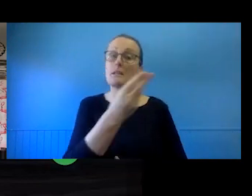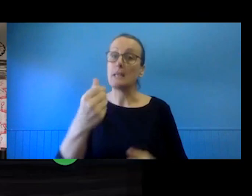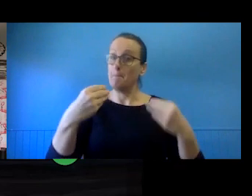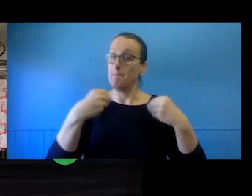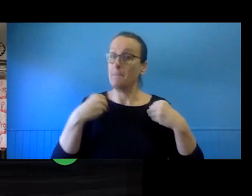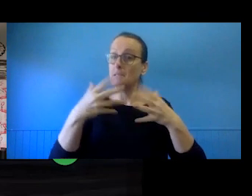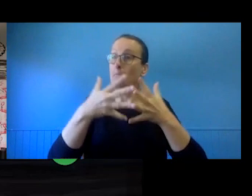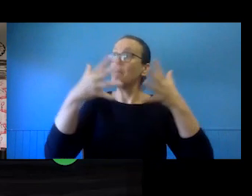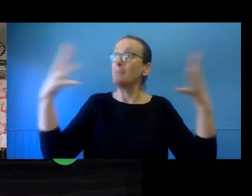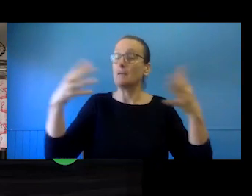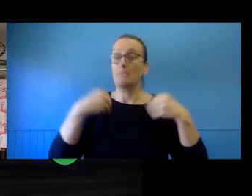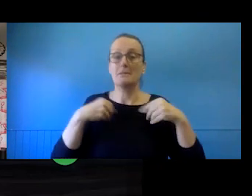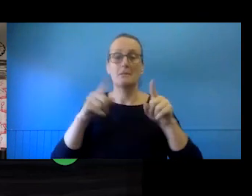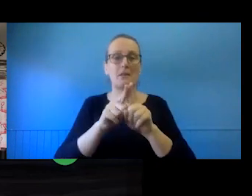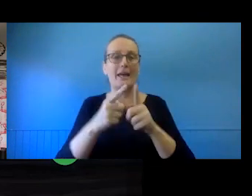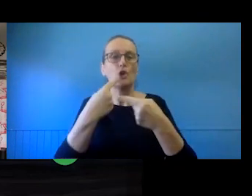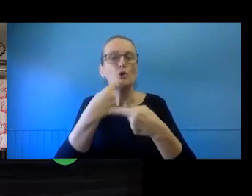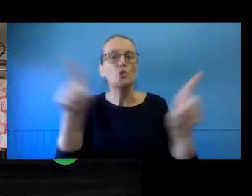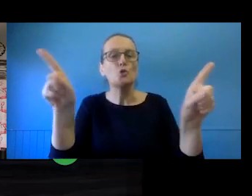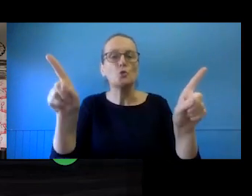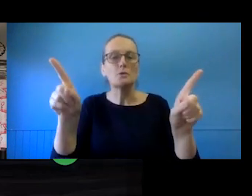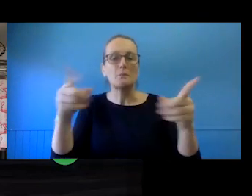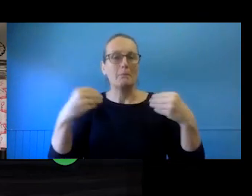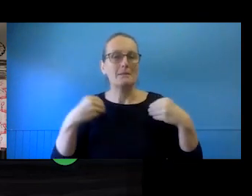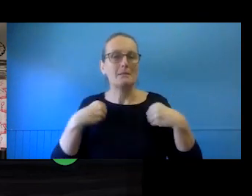players like news organisation, have gone through the process of setting